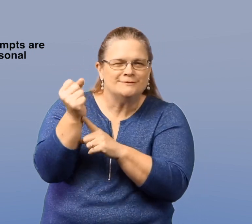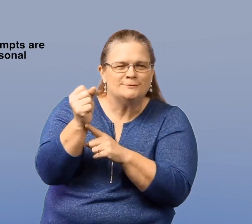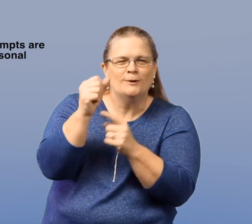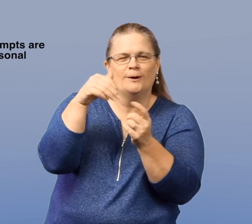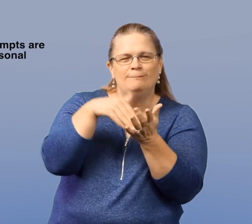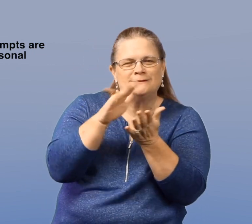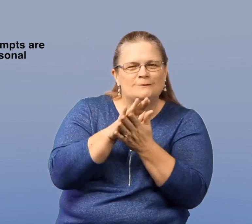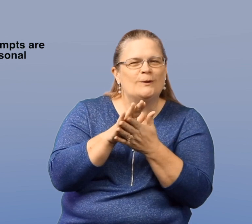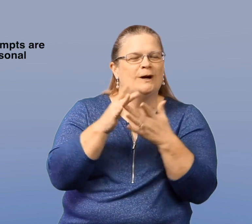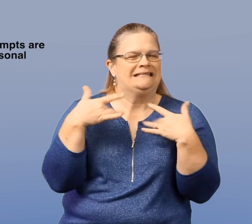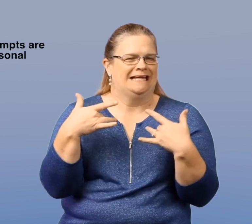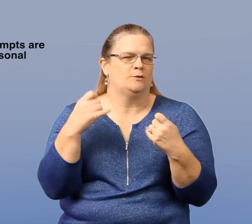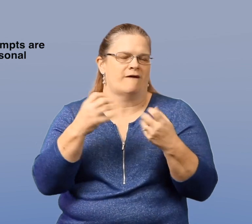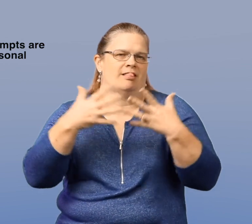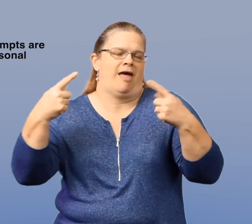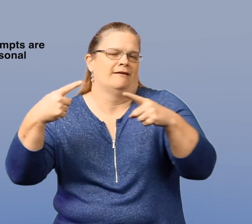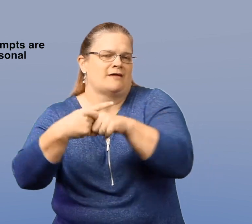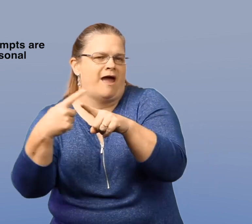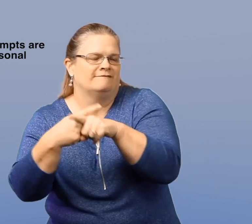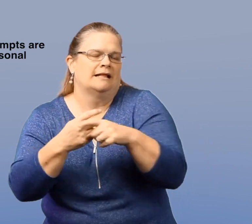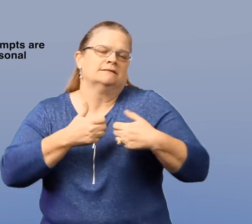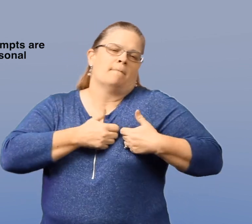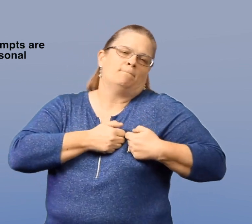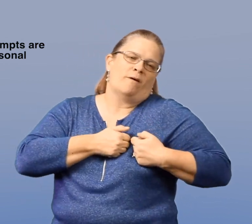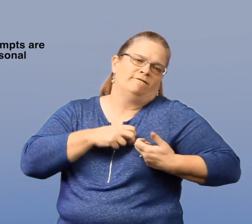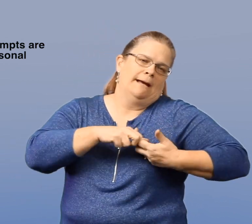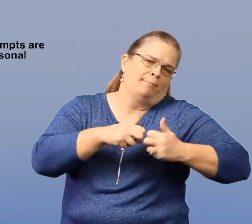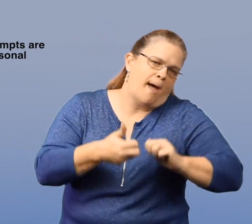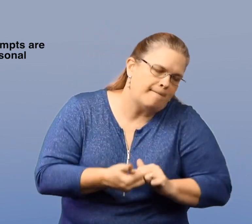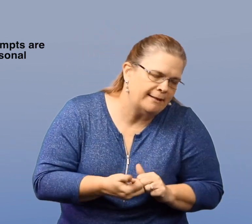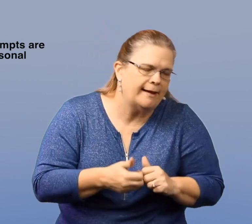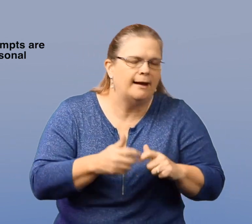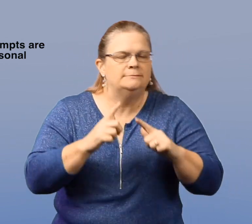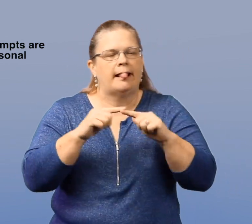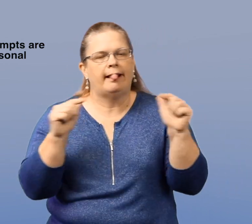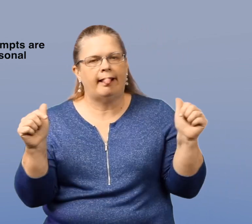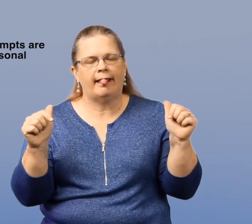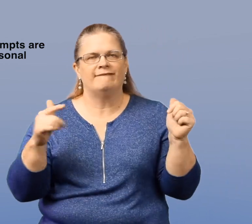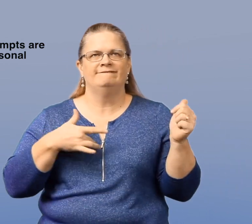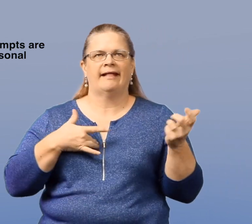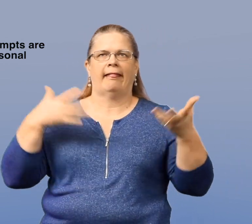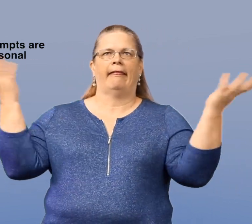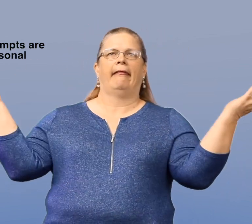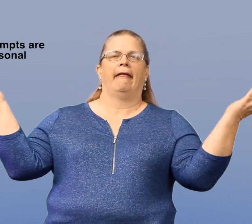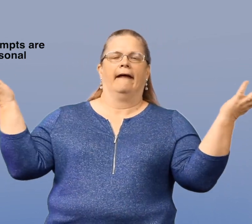and middle school, there are lots of conflicts between significant others and peers,